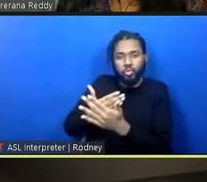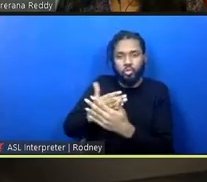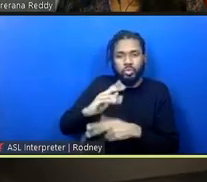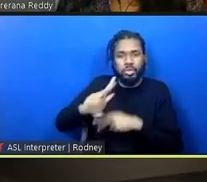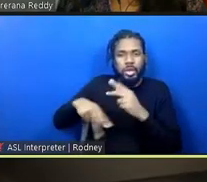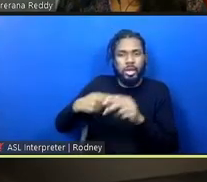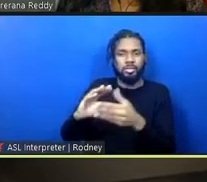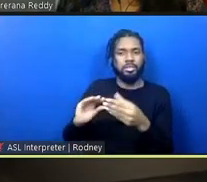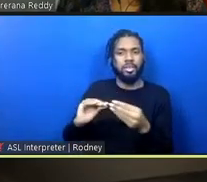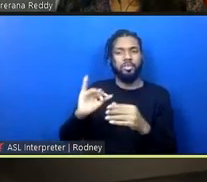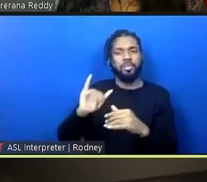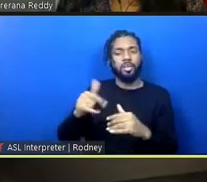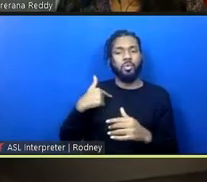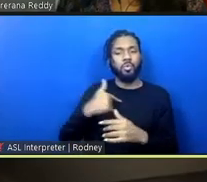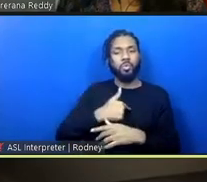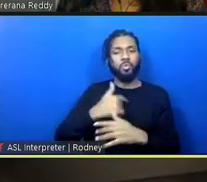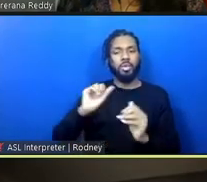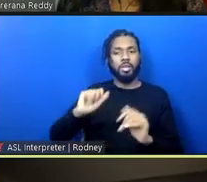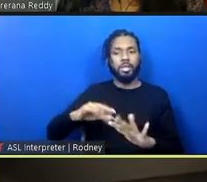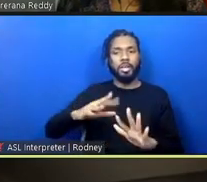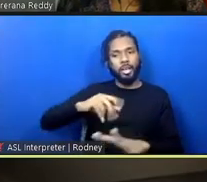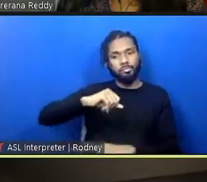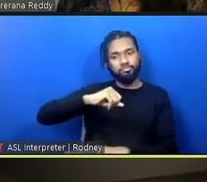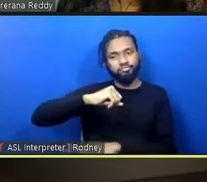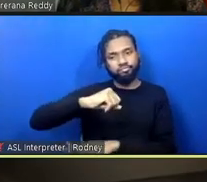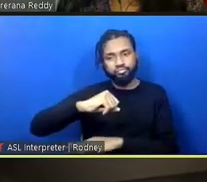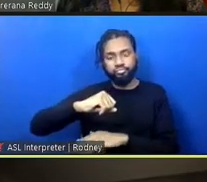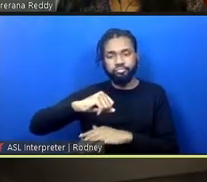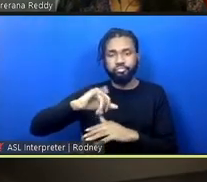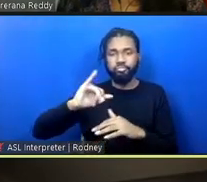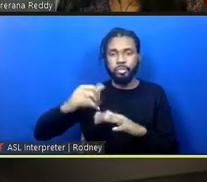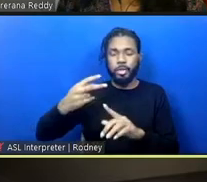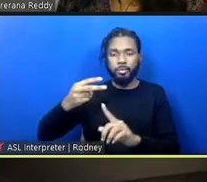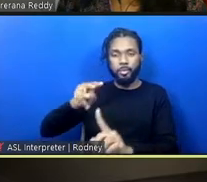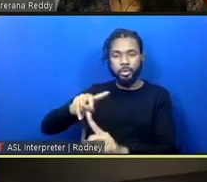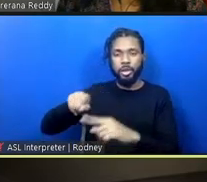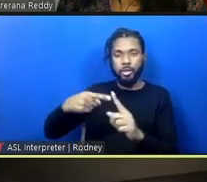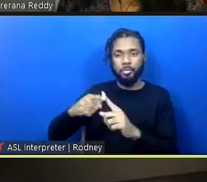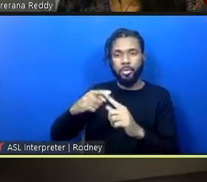against these notions of criminality and who gets criminalized.